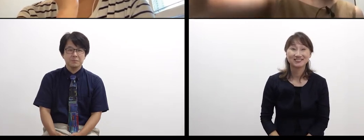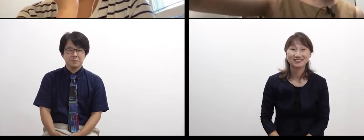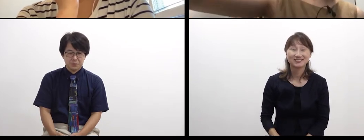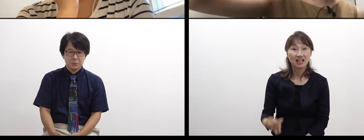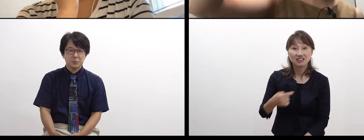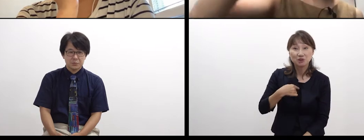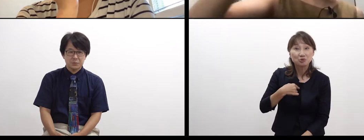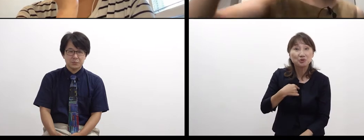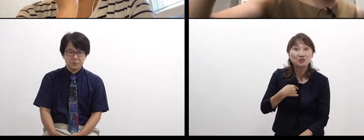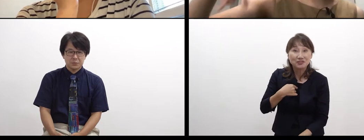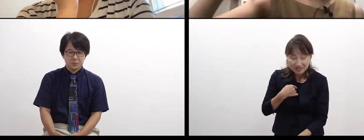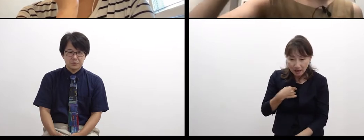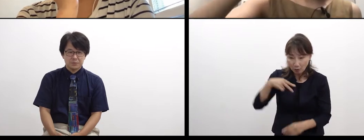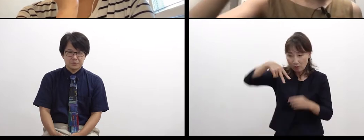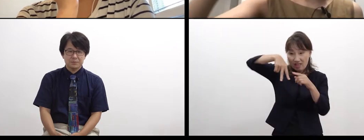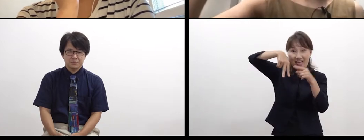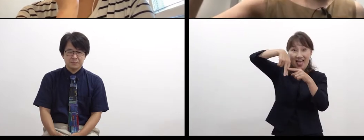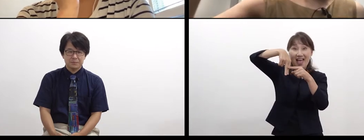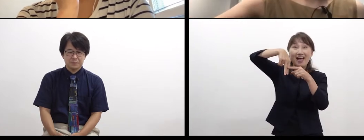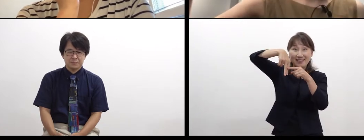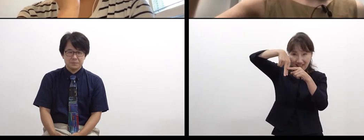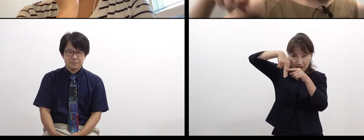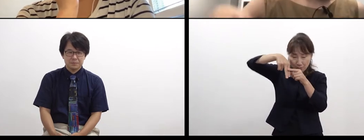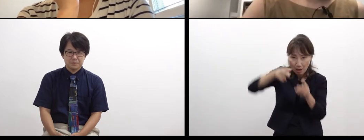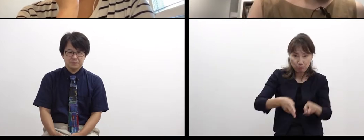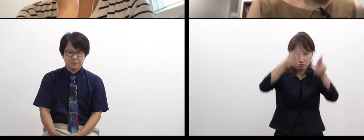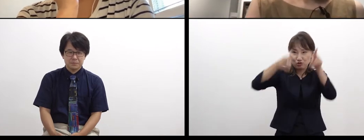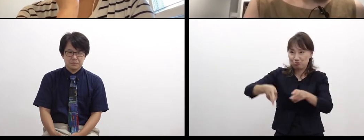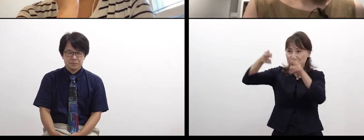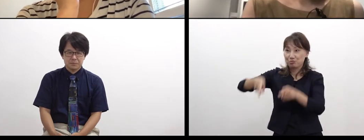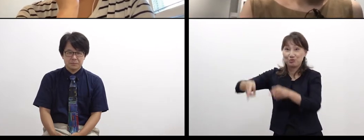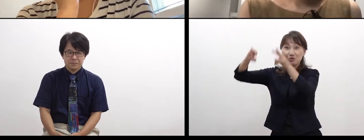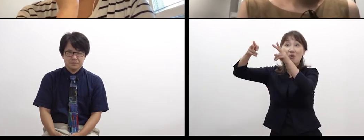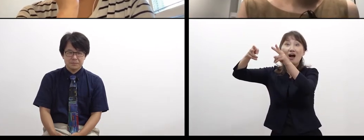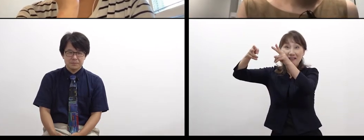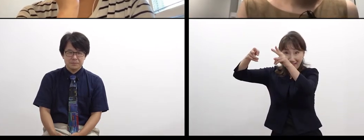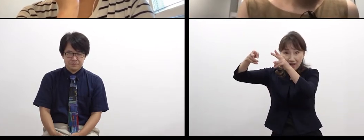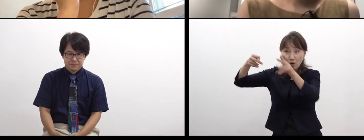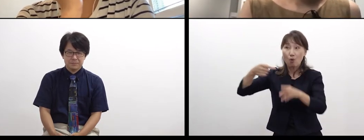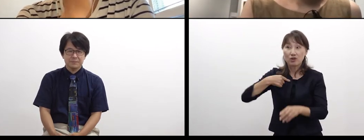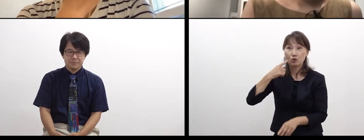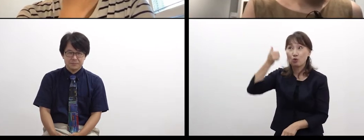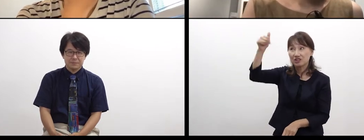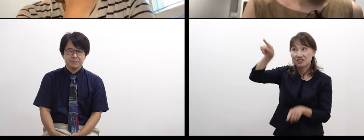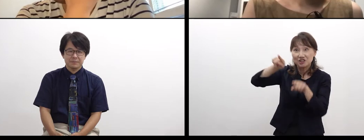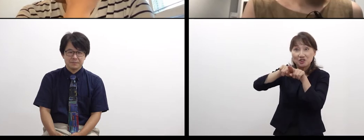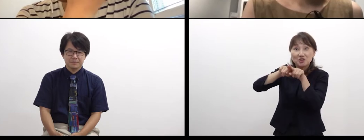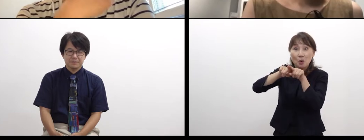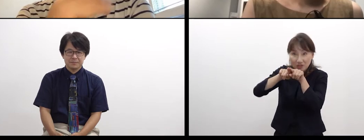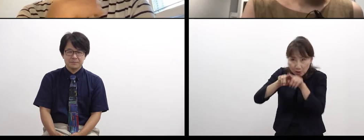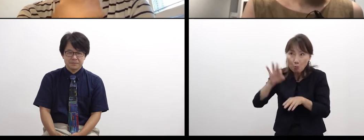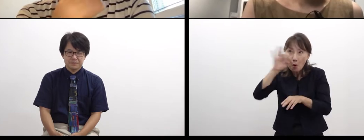We have so many such things in our daily life.